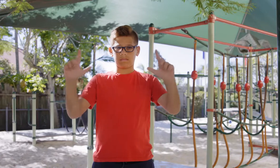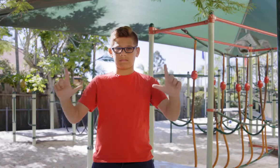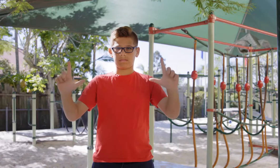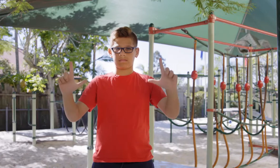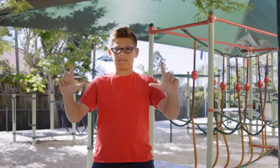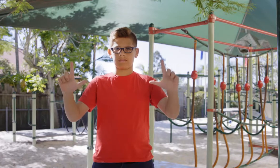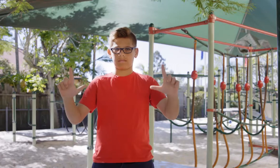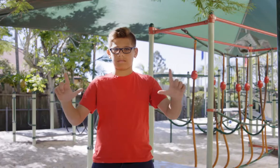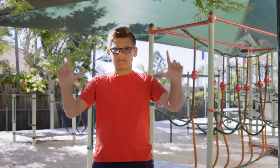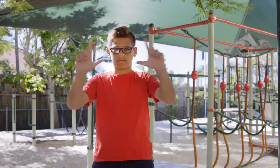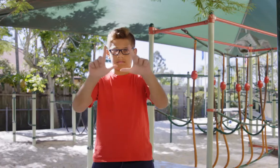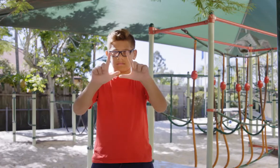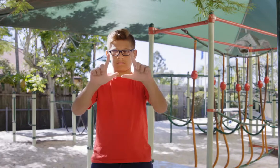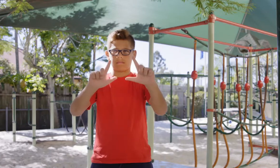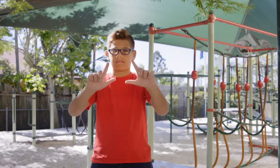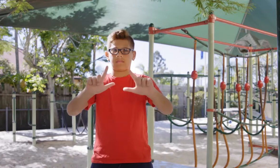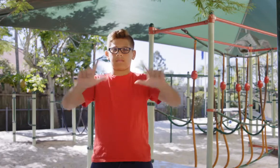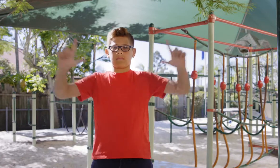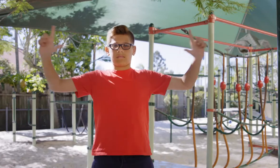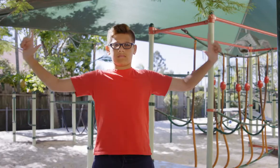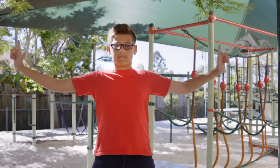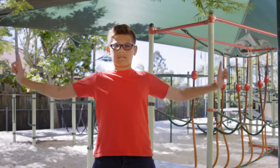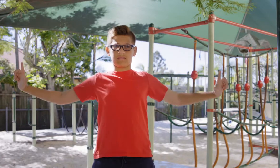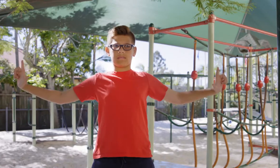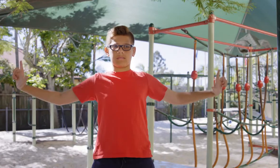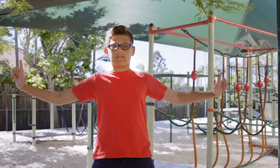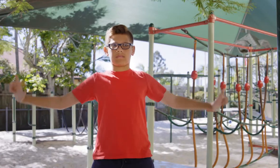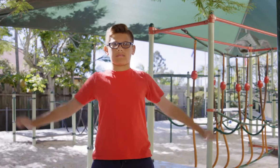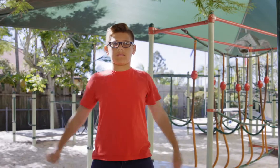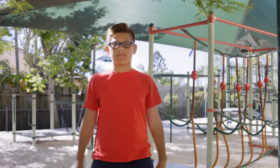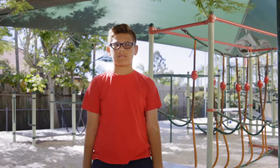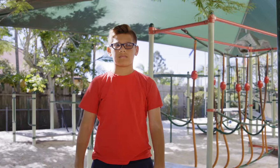You can have big ones, small ones or really big ones.